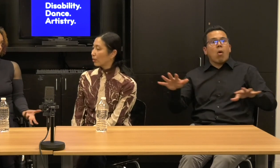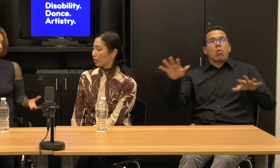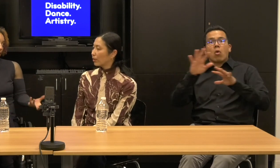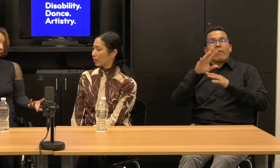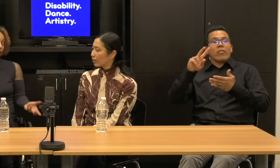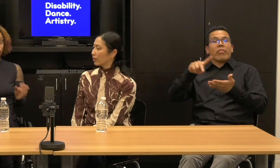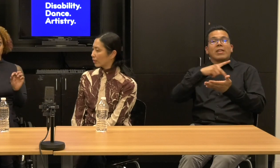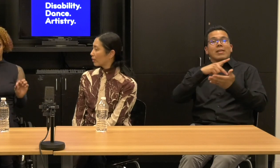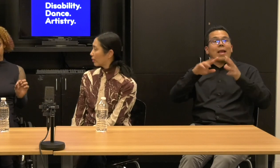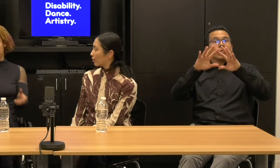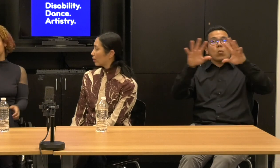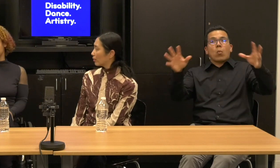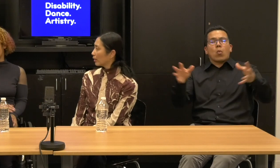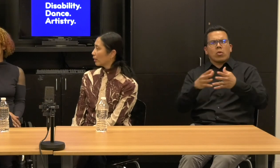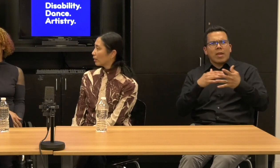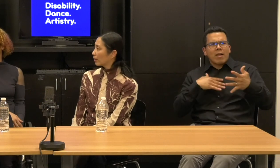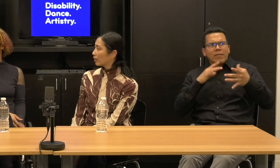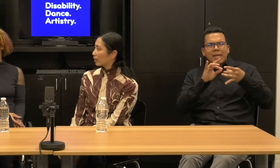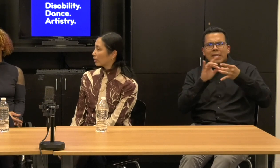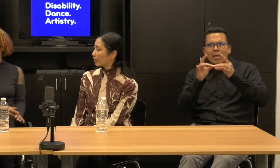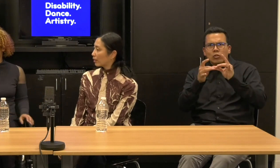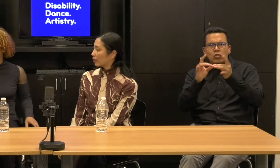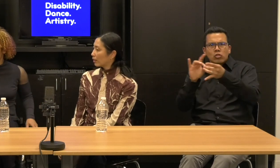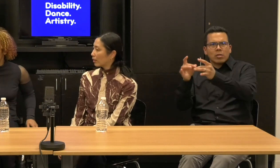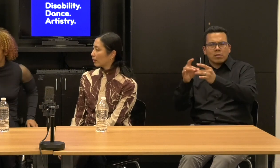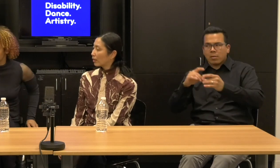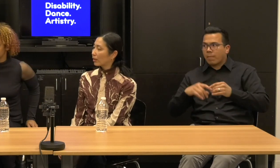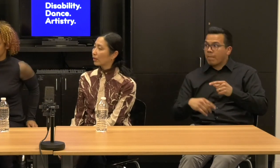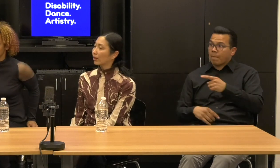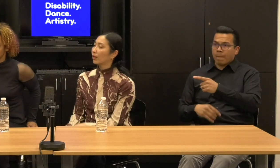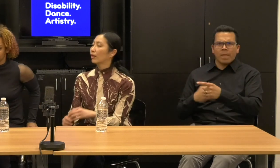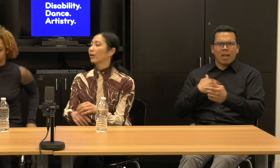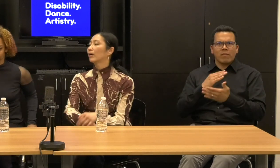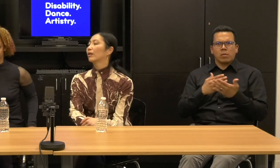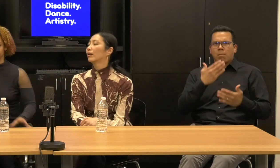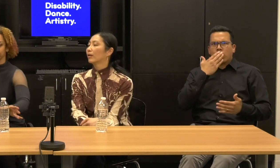And so that's important to name that right here. Kevin: Yeah. Yeah. We have some fabulous questions I want to get to.